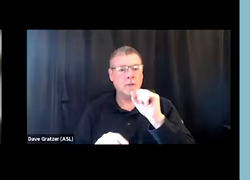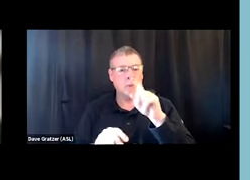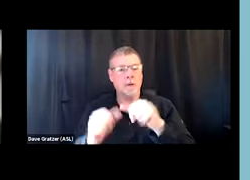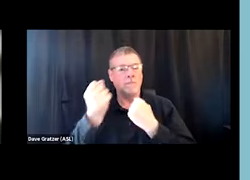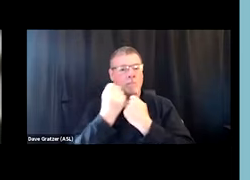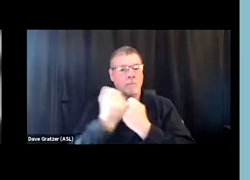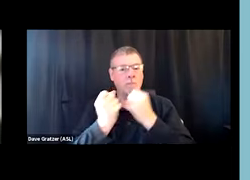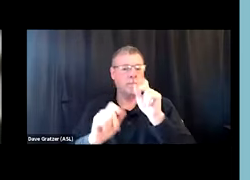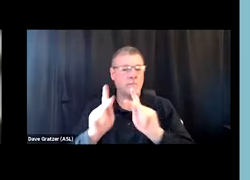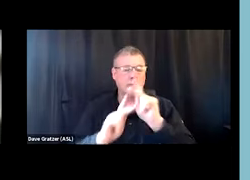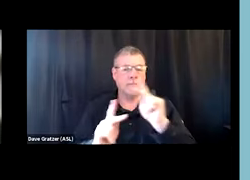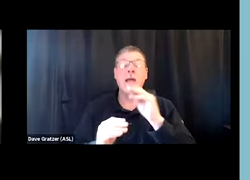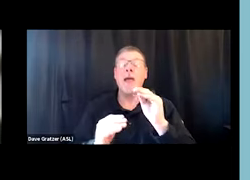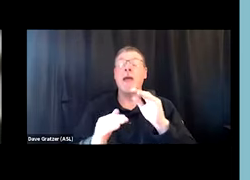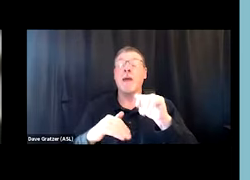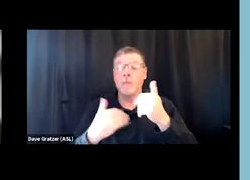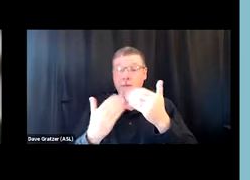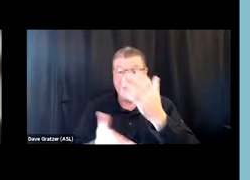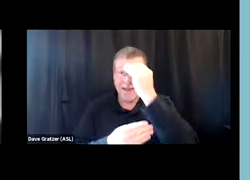and provide the resources that feel helpful to them.